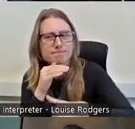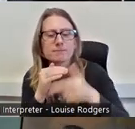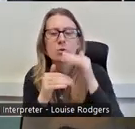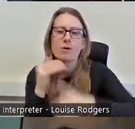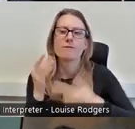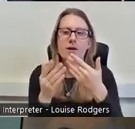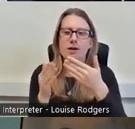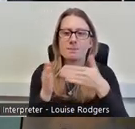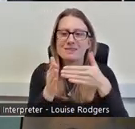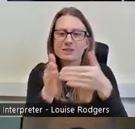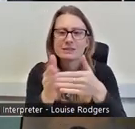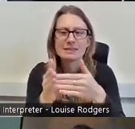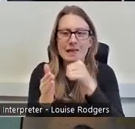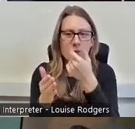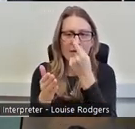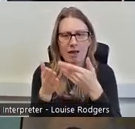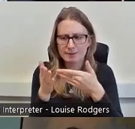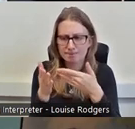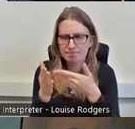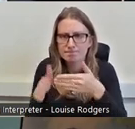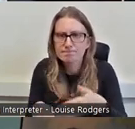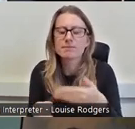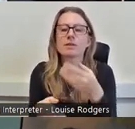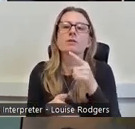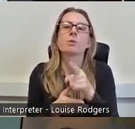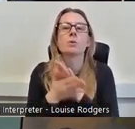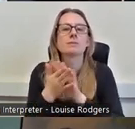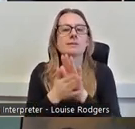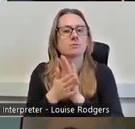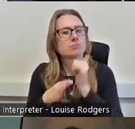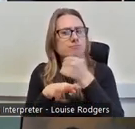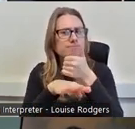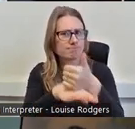do about them. So, we've established that there are many, many barriers for working class people,